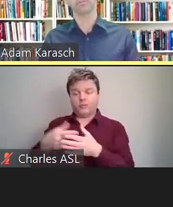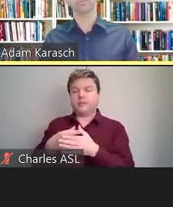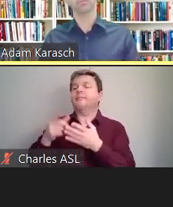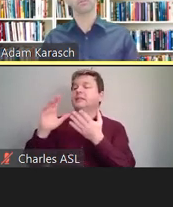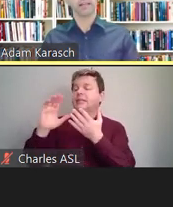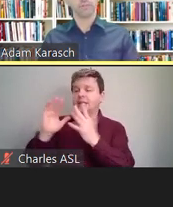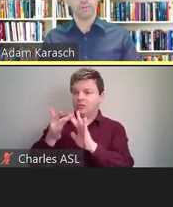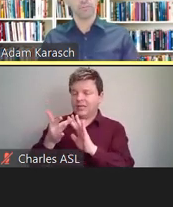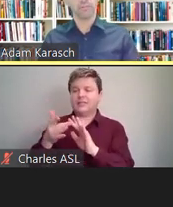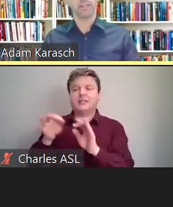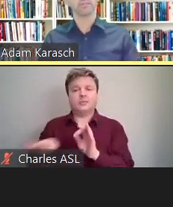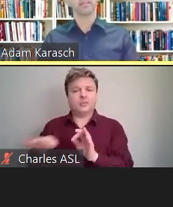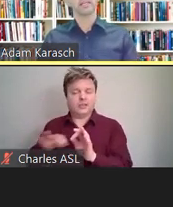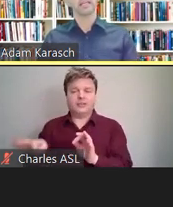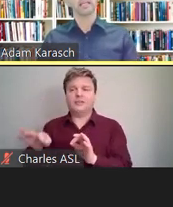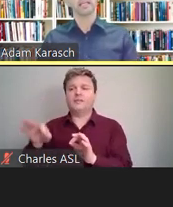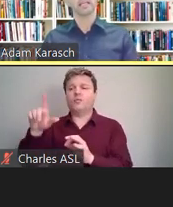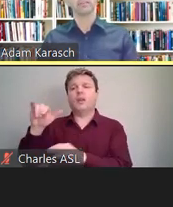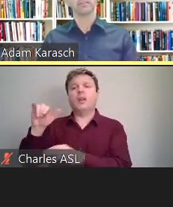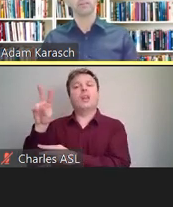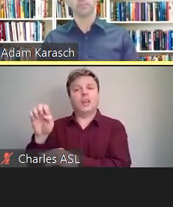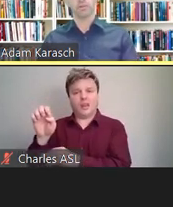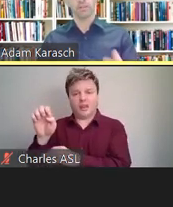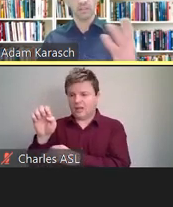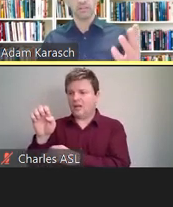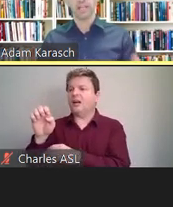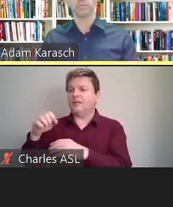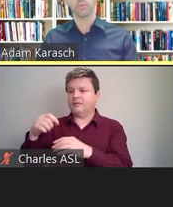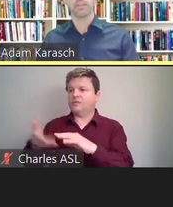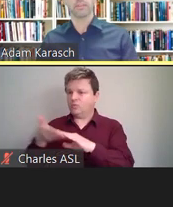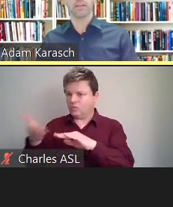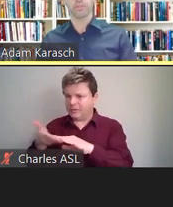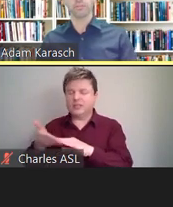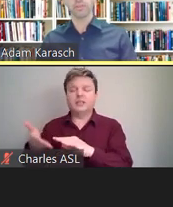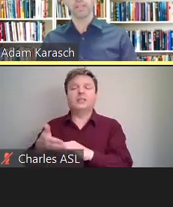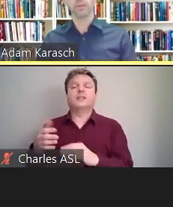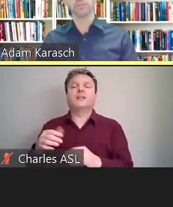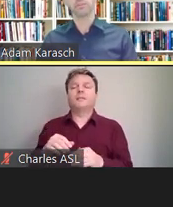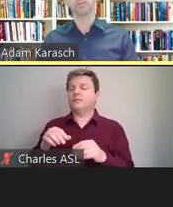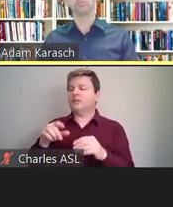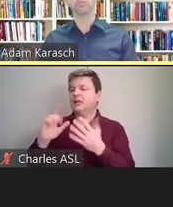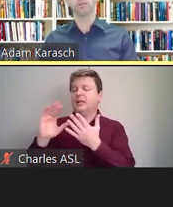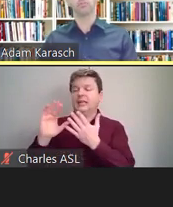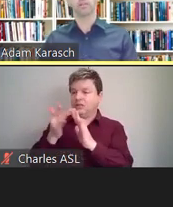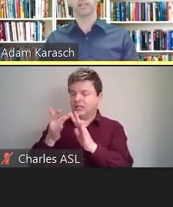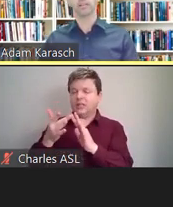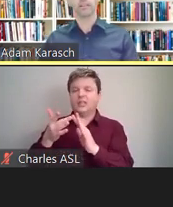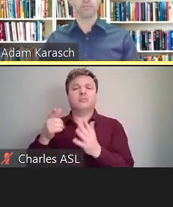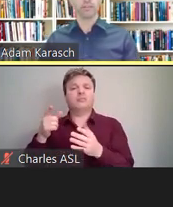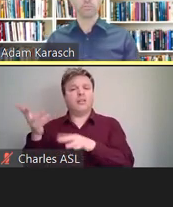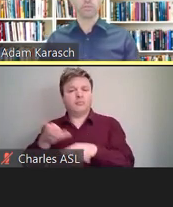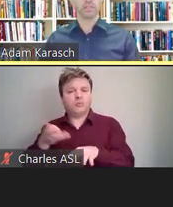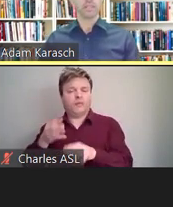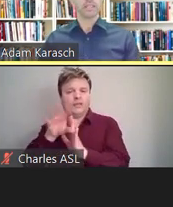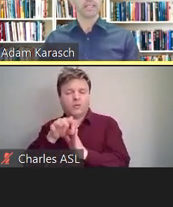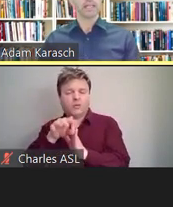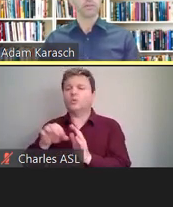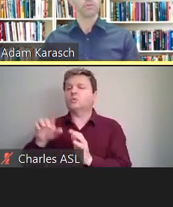for live-streamed events, and on the internet as well as uploaded videos that are streamed on LinkedIn, Facebook.